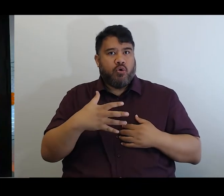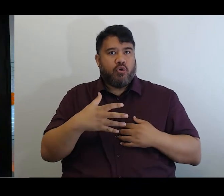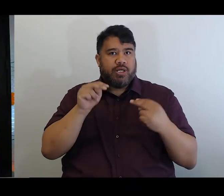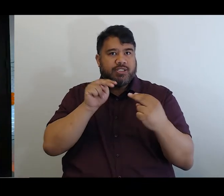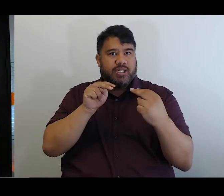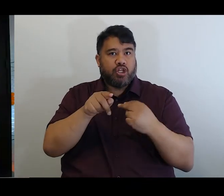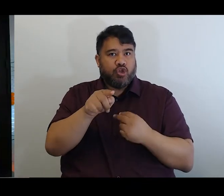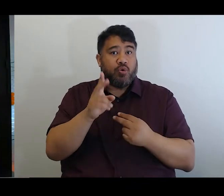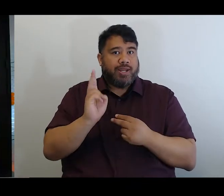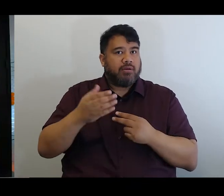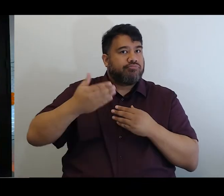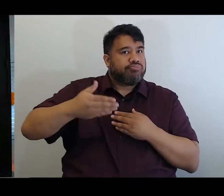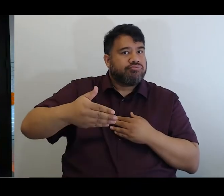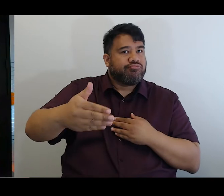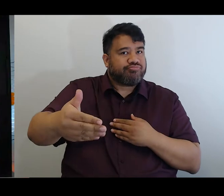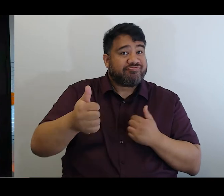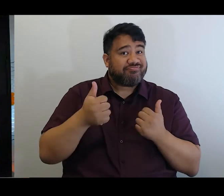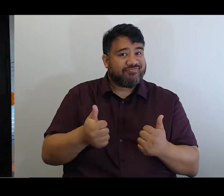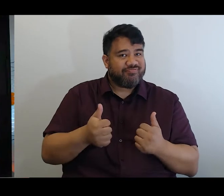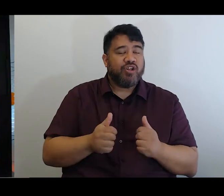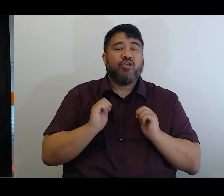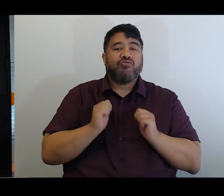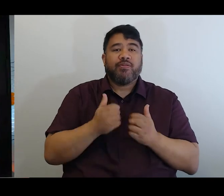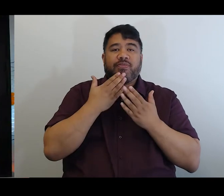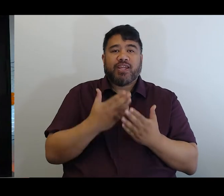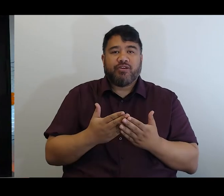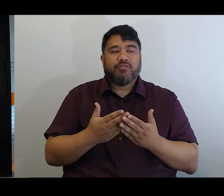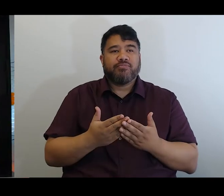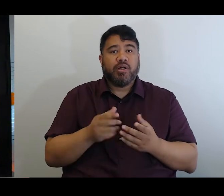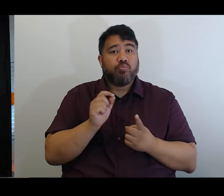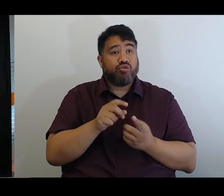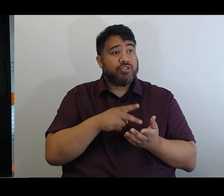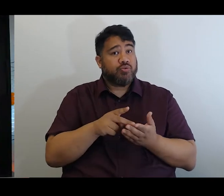So I'm going to throw back to Prudence ngā mihi nui, kia koutou katoa.